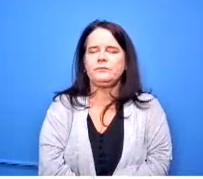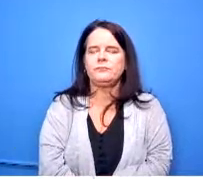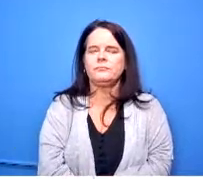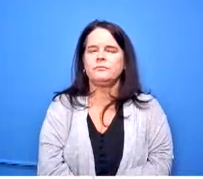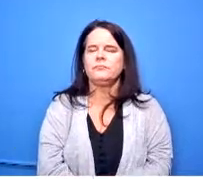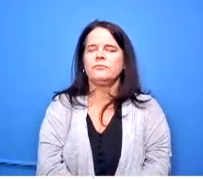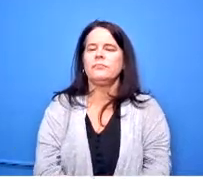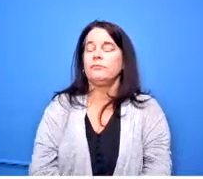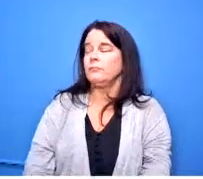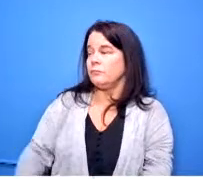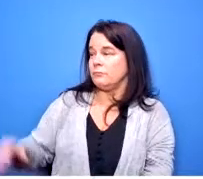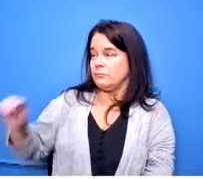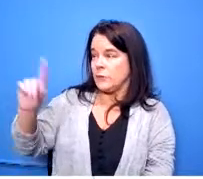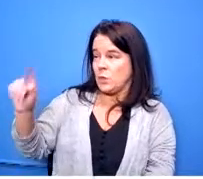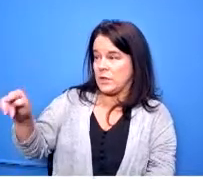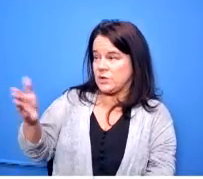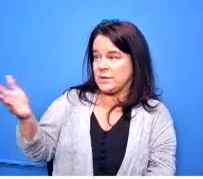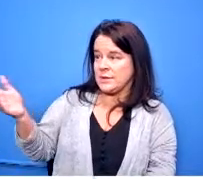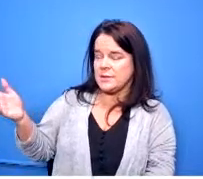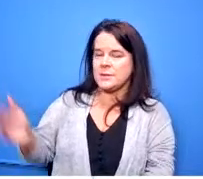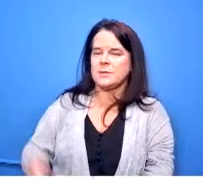any questions from the board